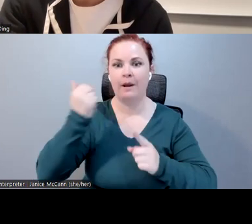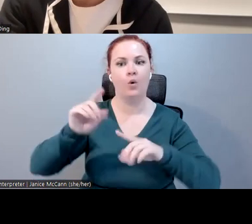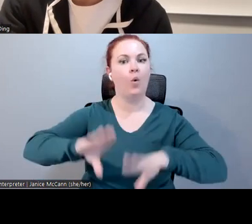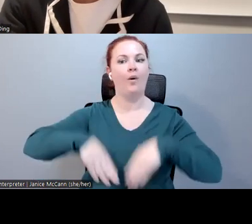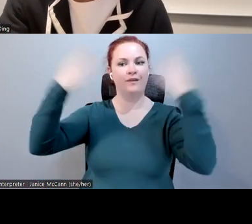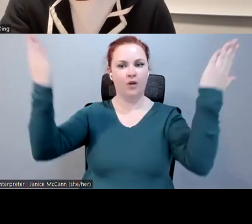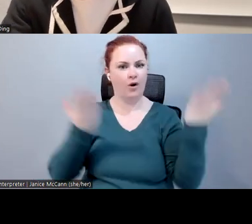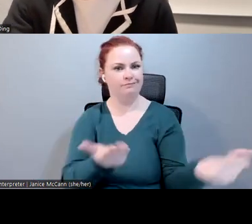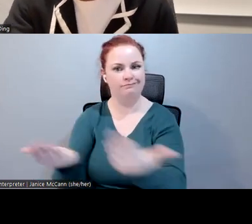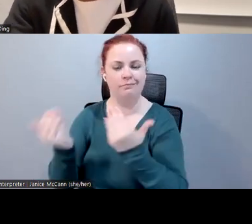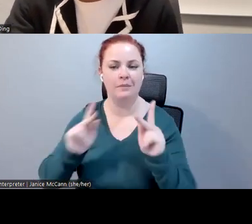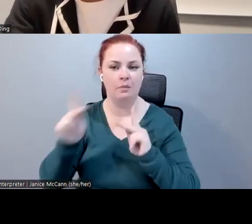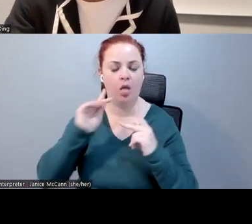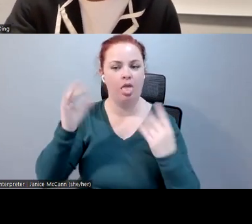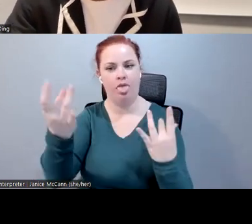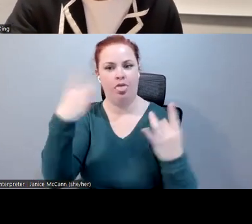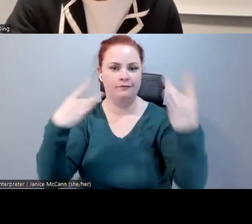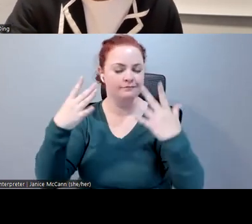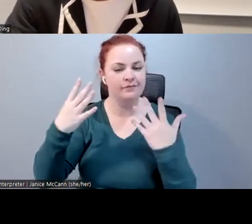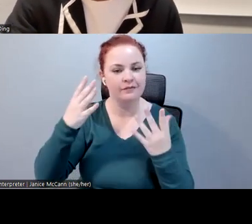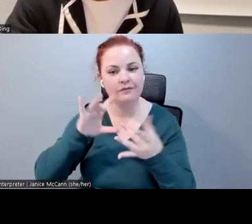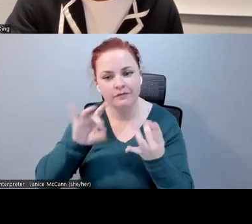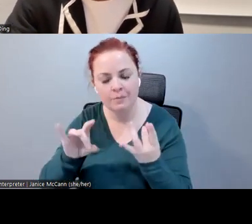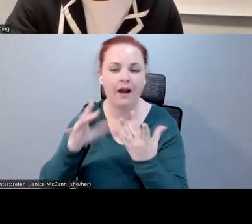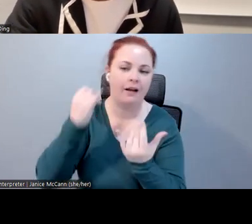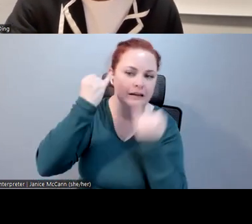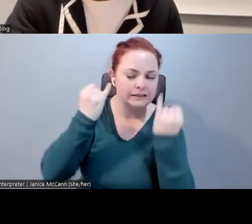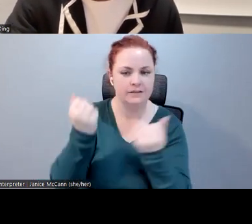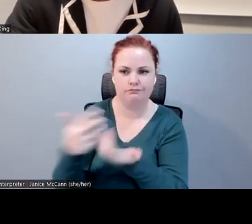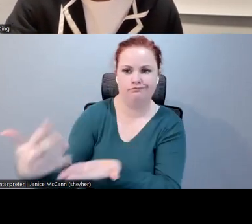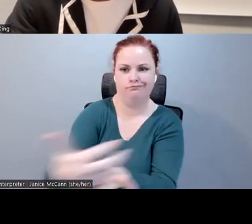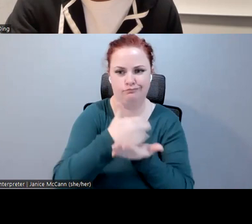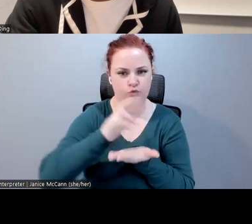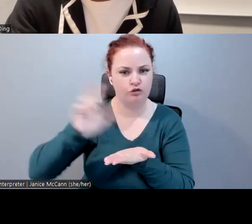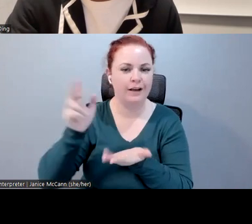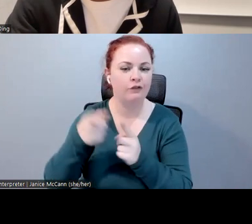dialogue within the community. Thanks, Brenden, for sharing